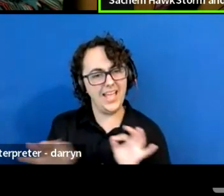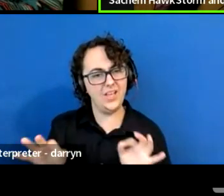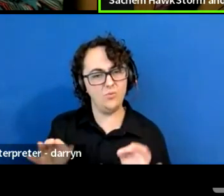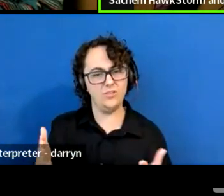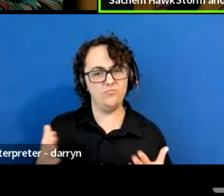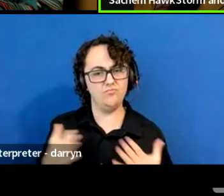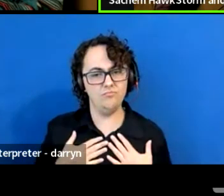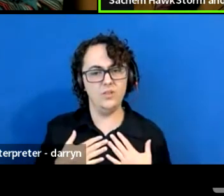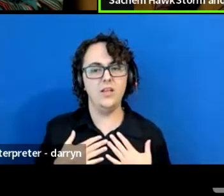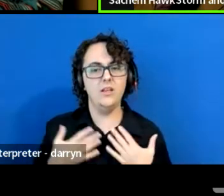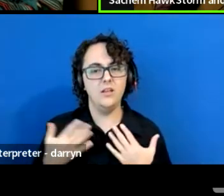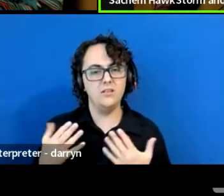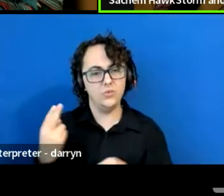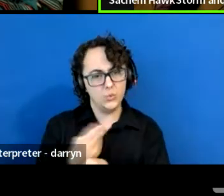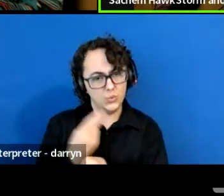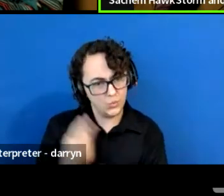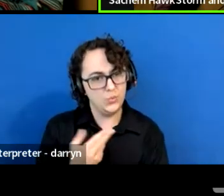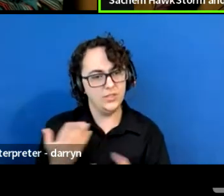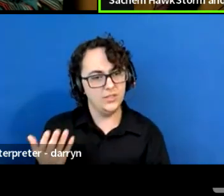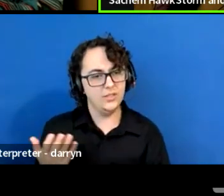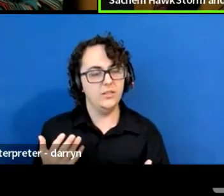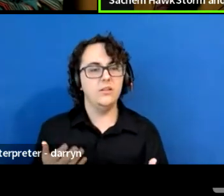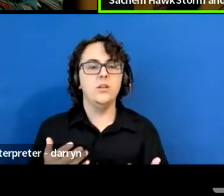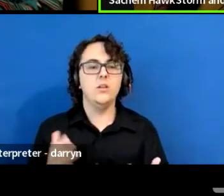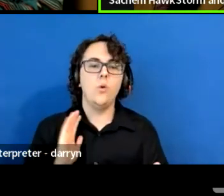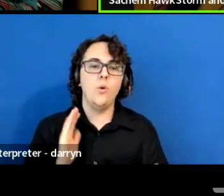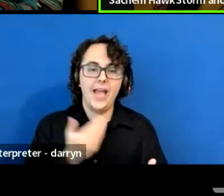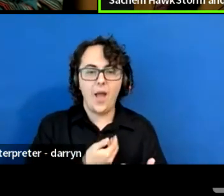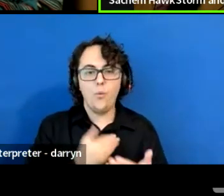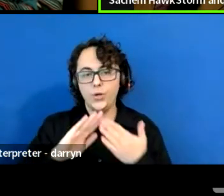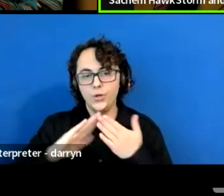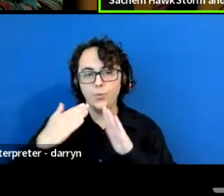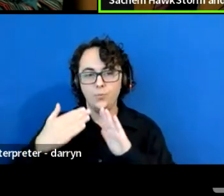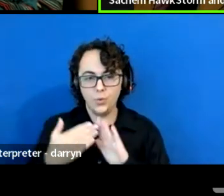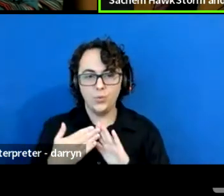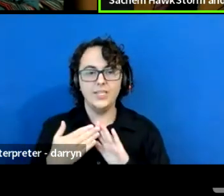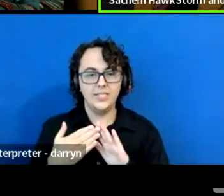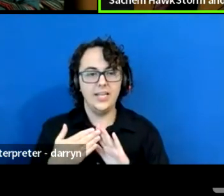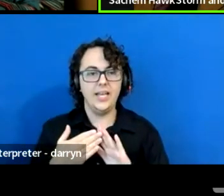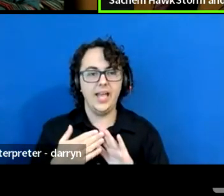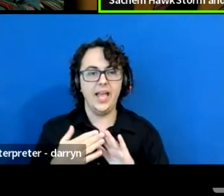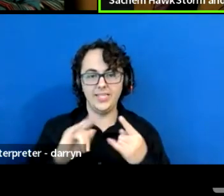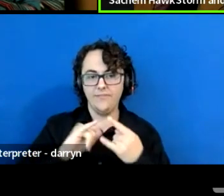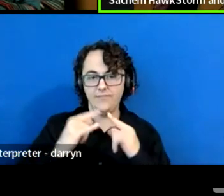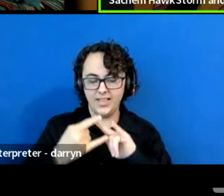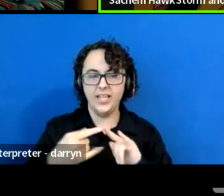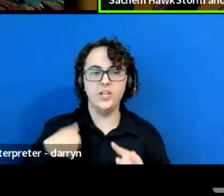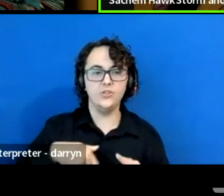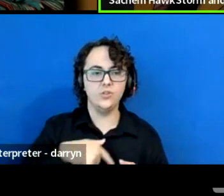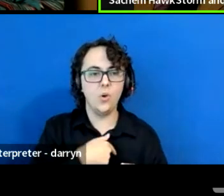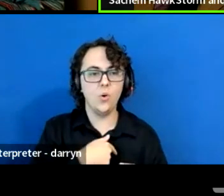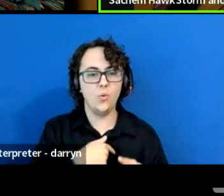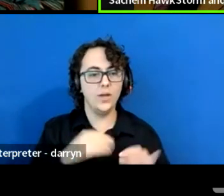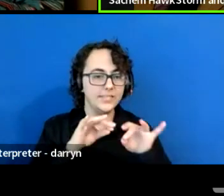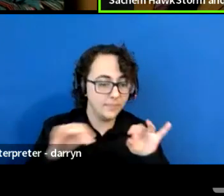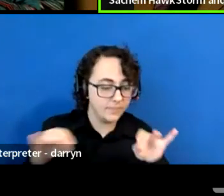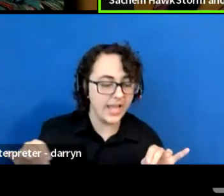In my own community at Shukuvena Village, we have plenty to there, we want to share a whole knowledge